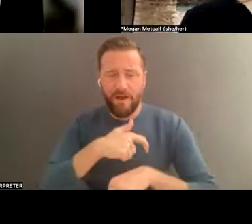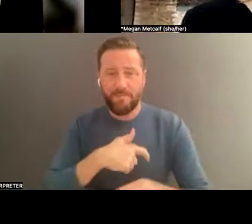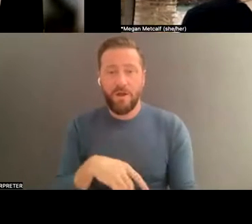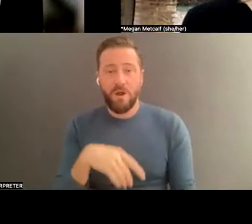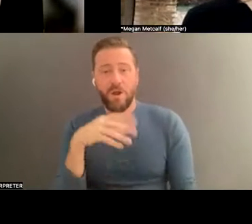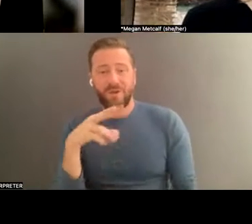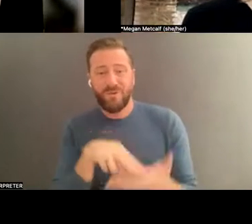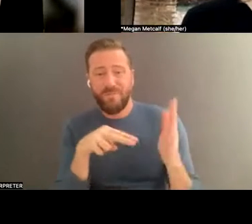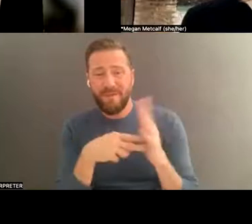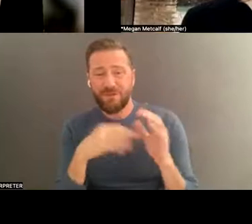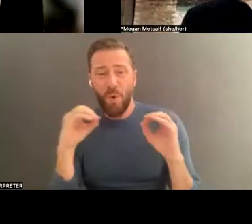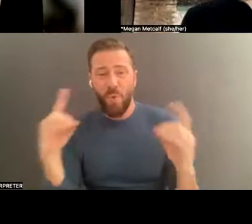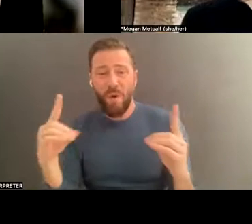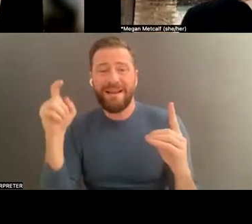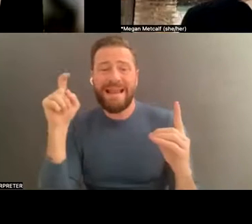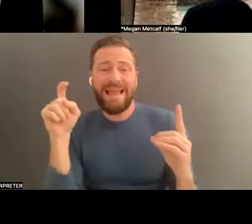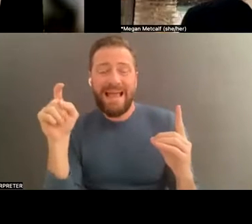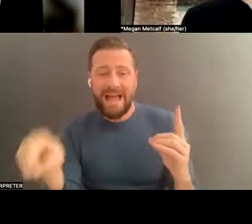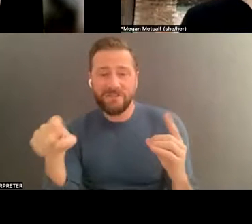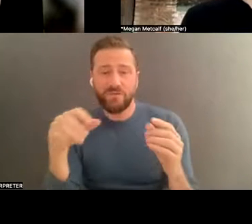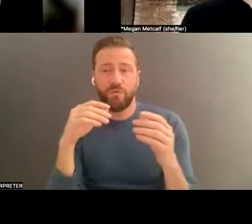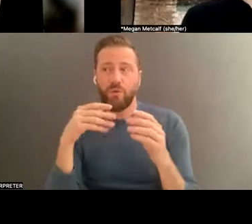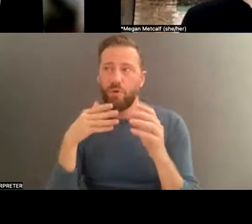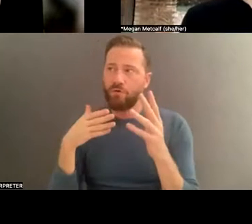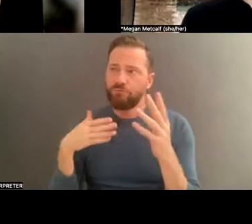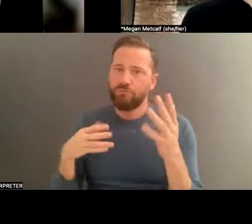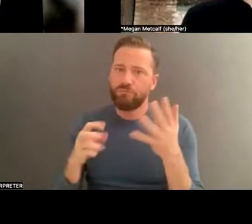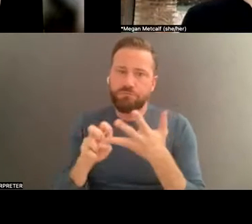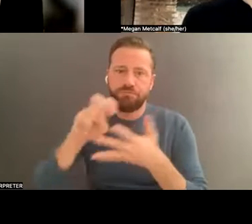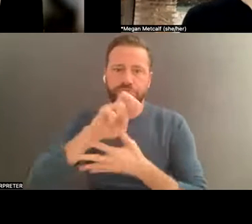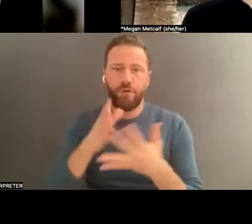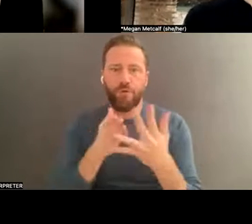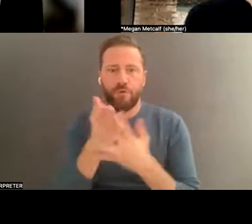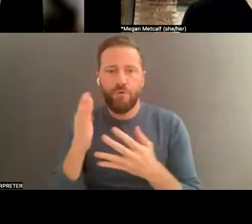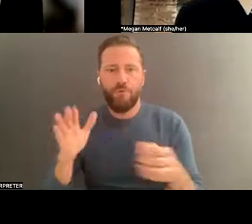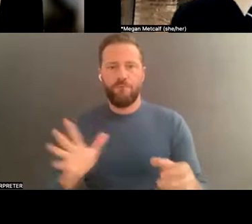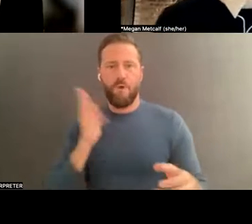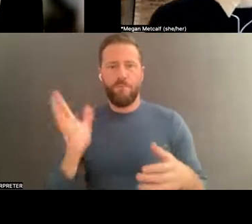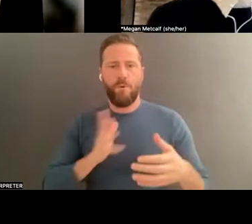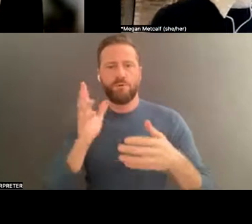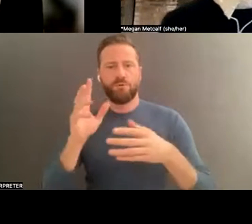, quote, "make it, ice " because I've known dancers that